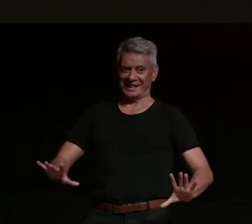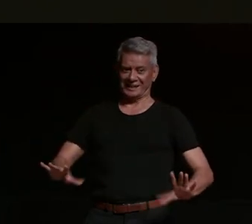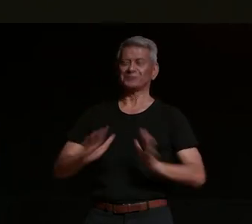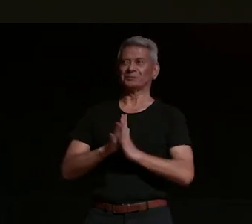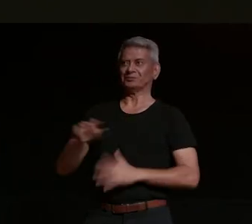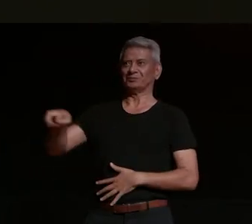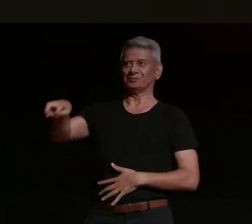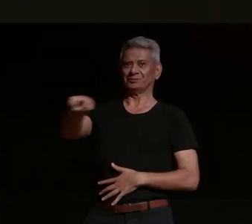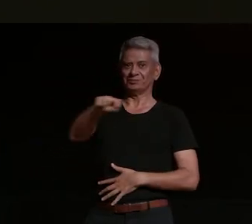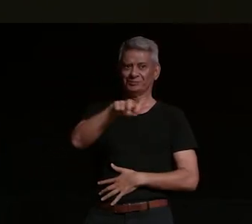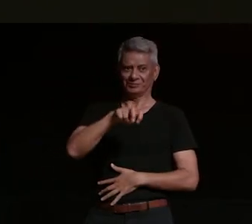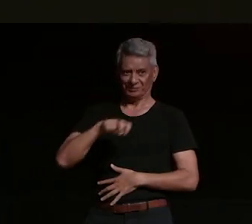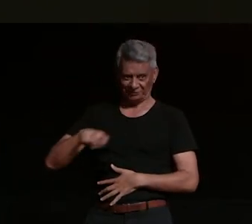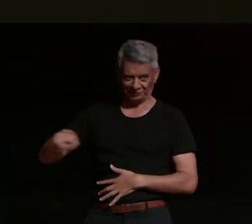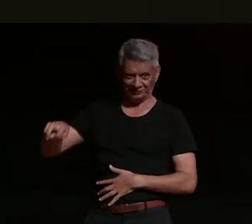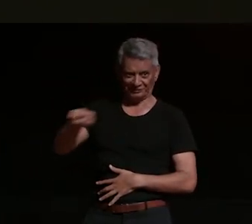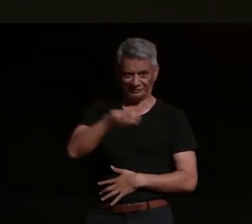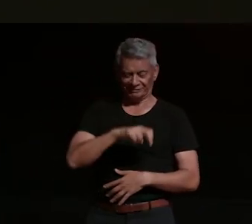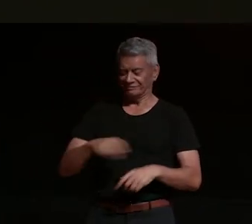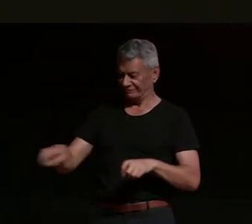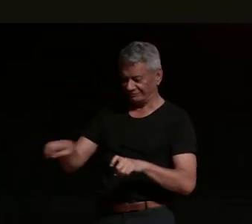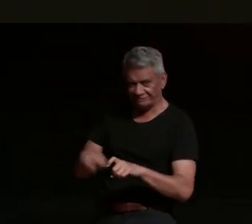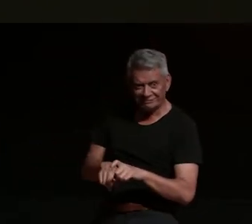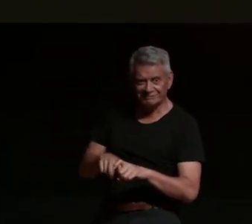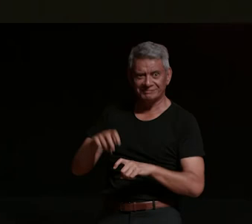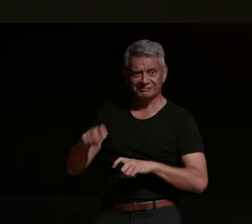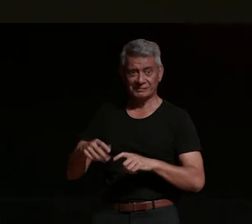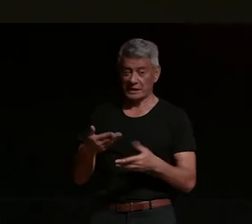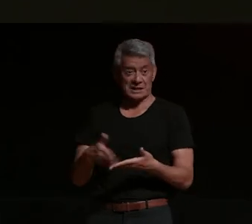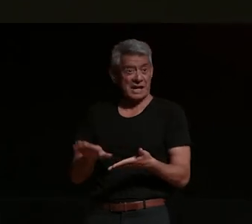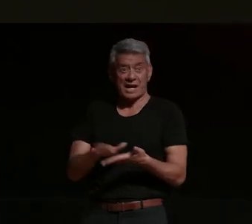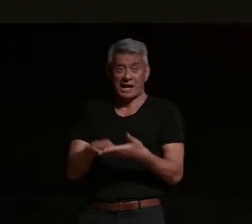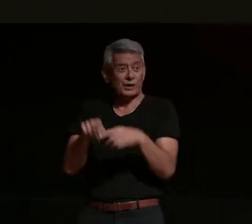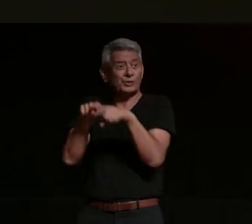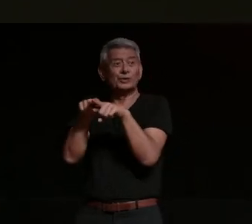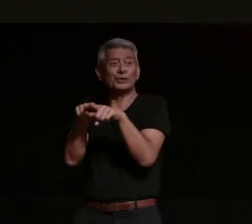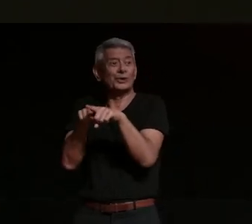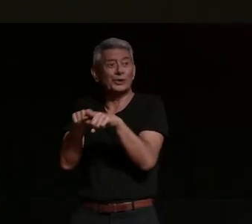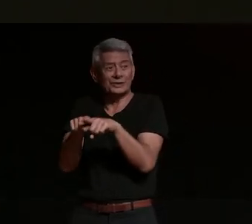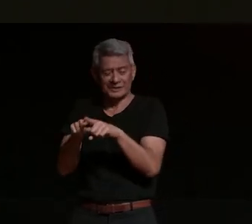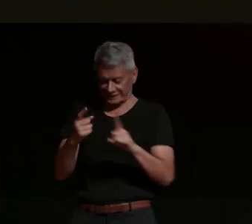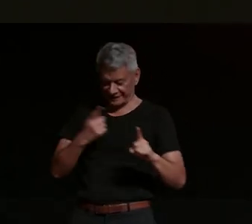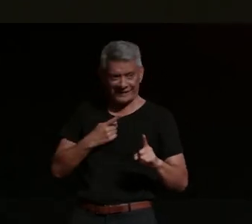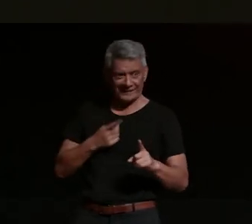you know on the front of the bike stepped out on the back you know like it's how people learn it's how you learn how you first experience a bike you know people do that